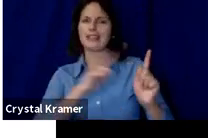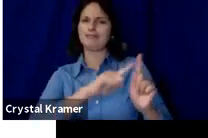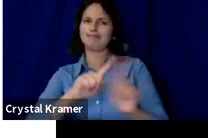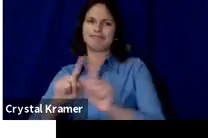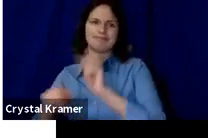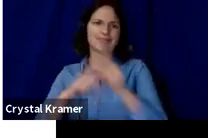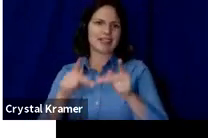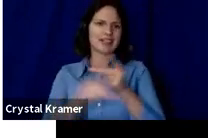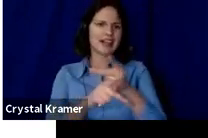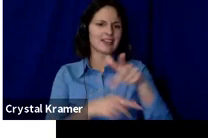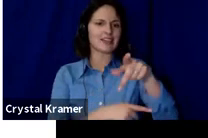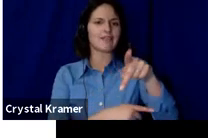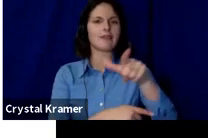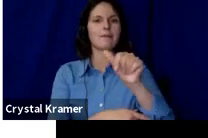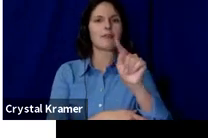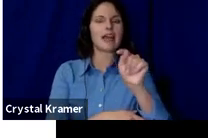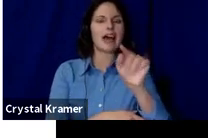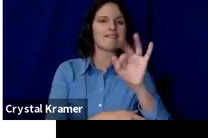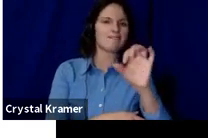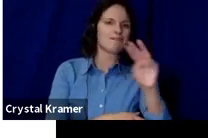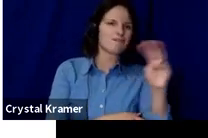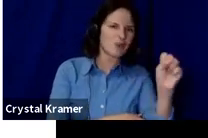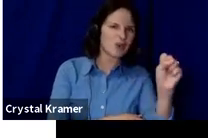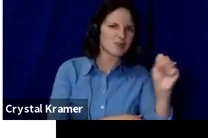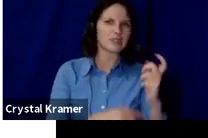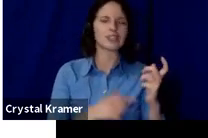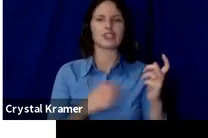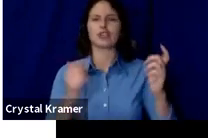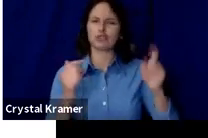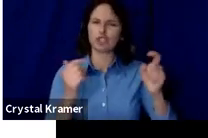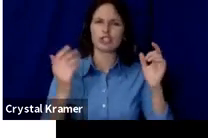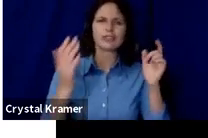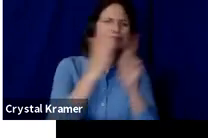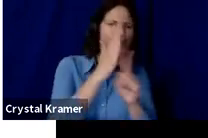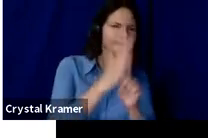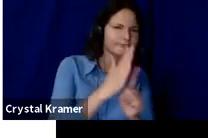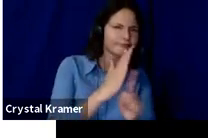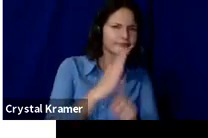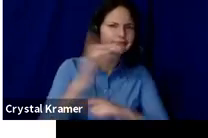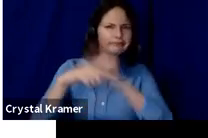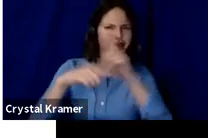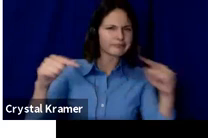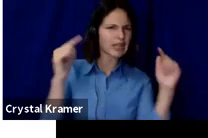need, what works best for you, and that's why I say to do your planning before you pick